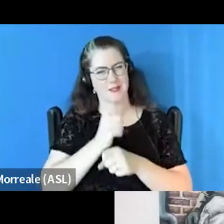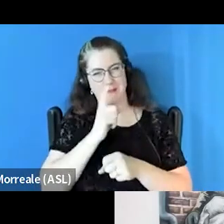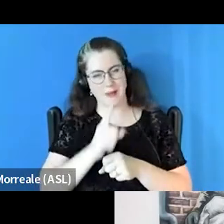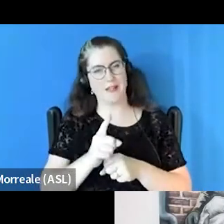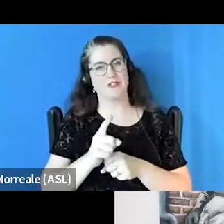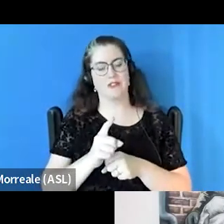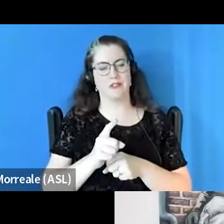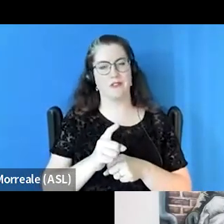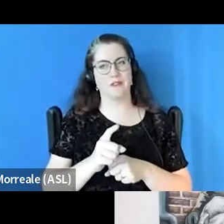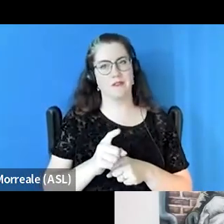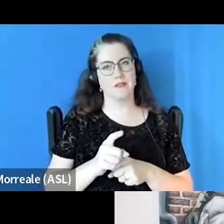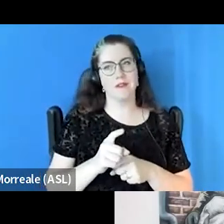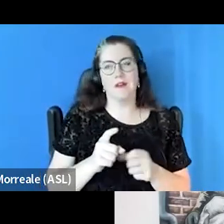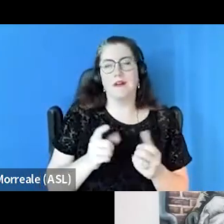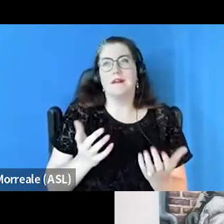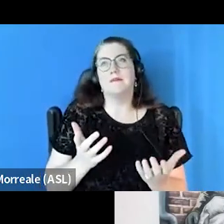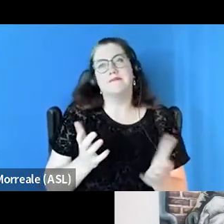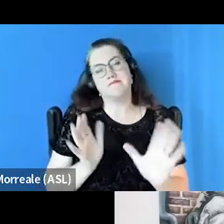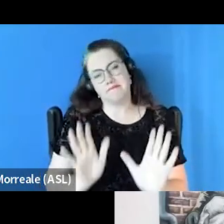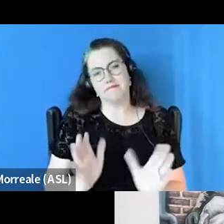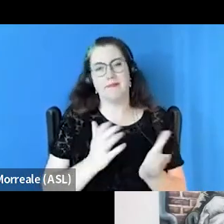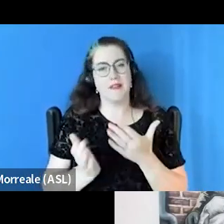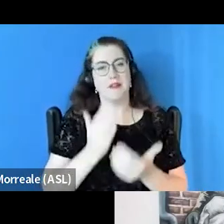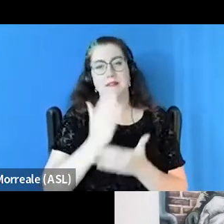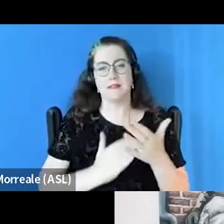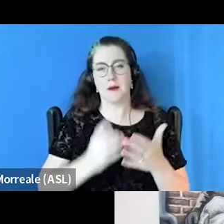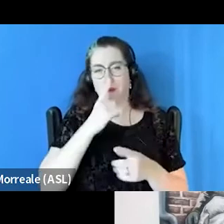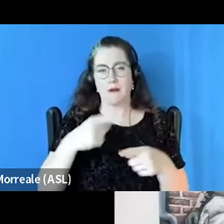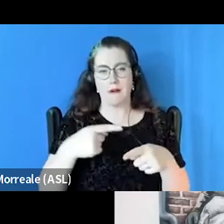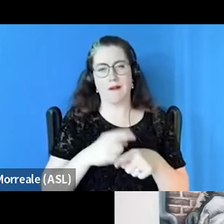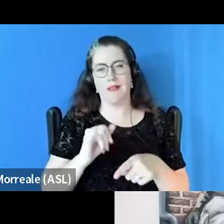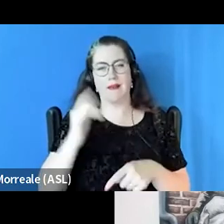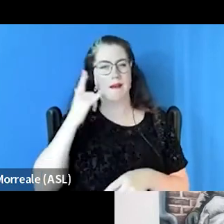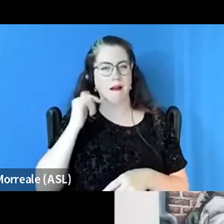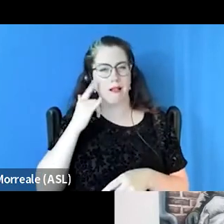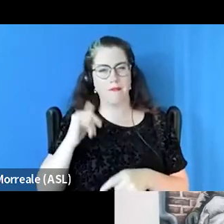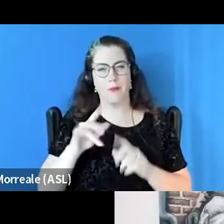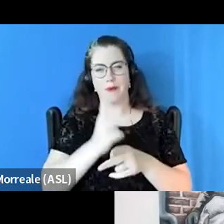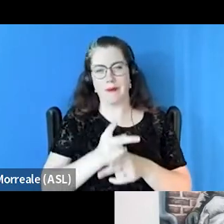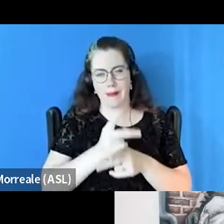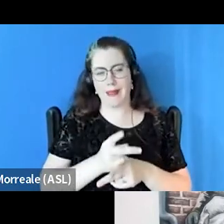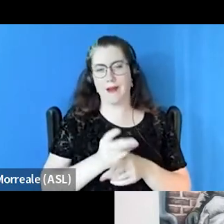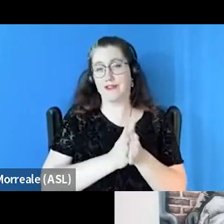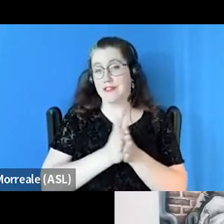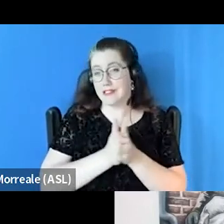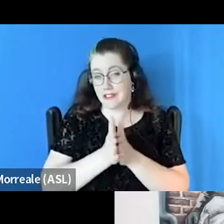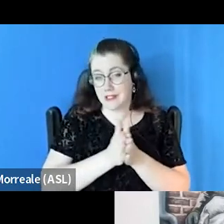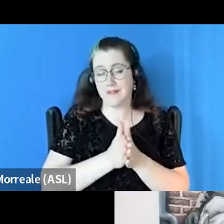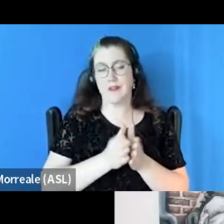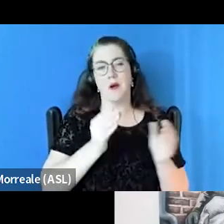even some that are controversial like the California Care Initiative and moving people into involuntary placement.